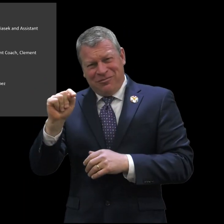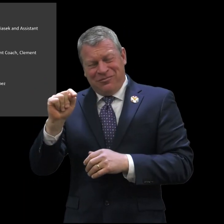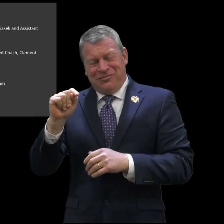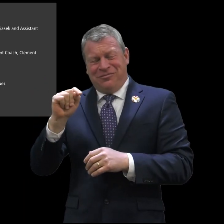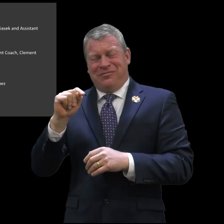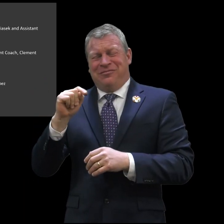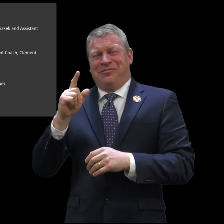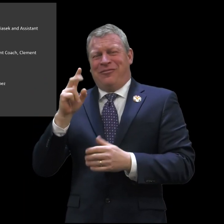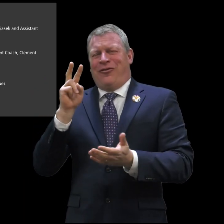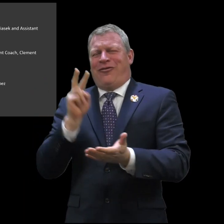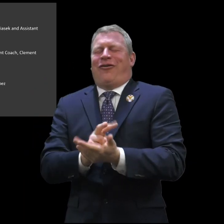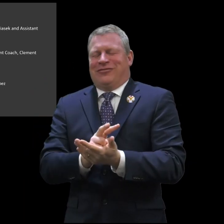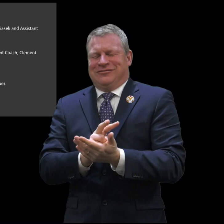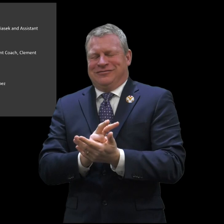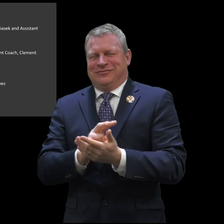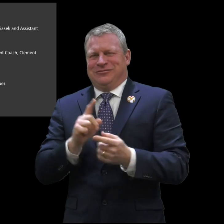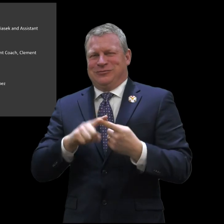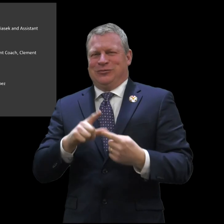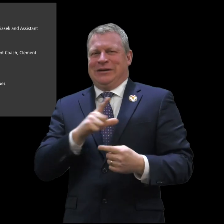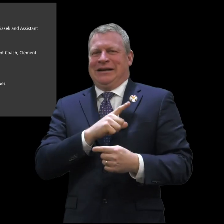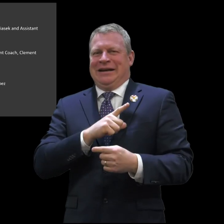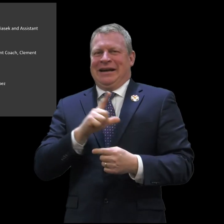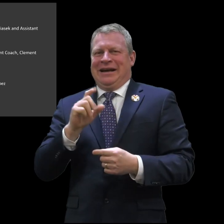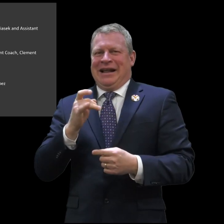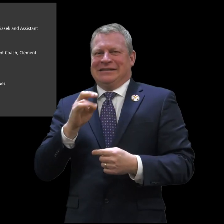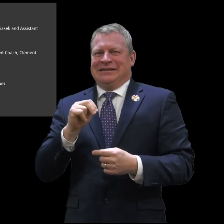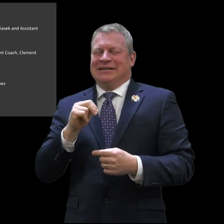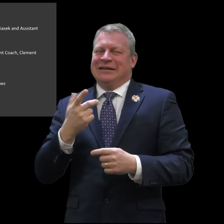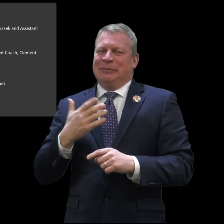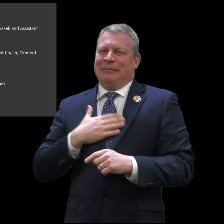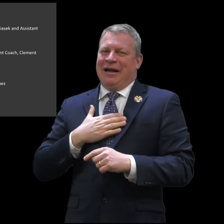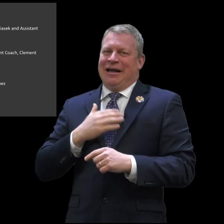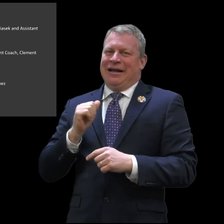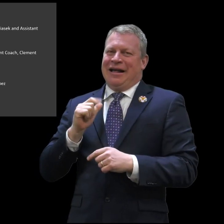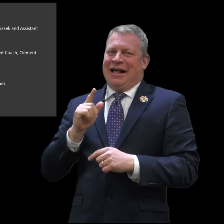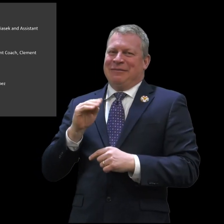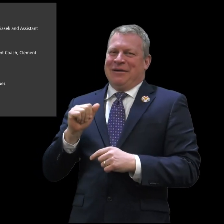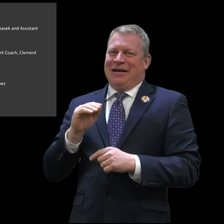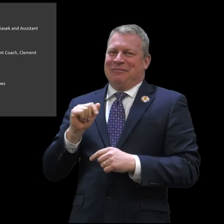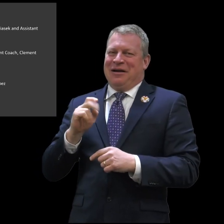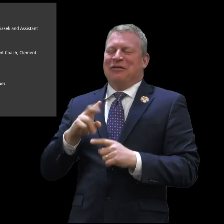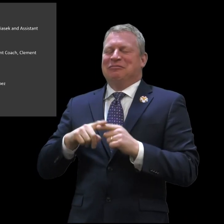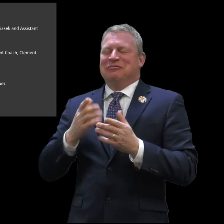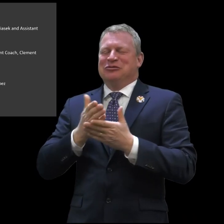overtime. They lost unfortunately to Lexington and Lexington is my alma mater,